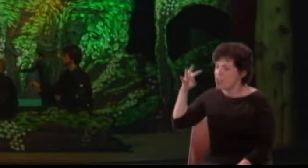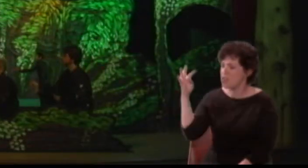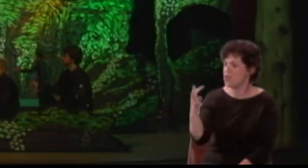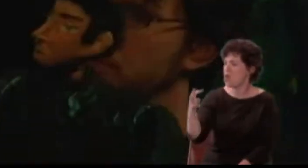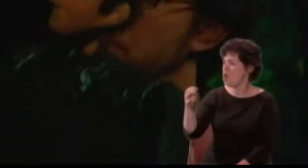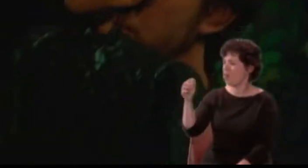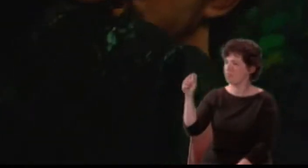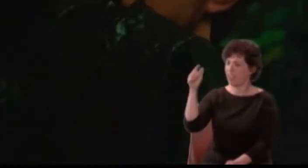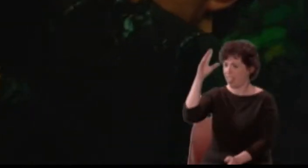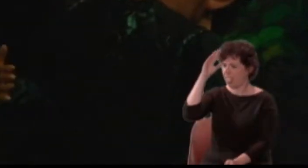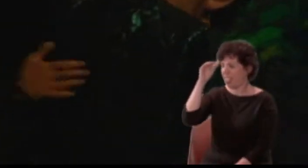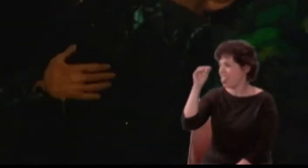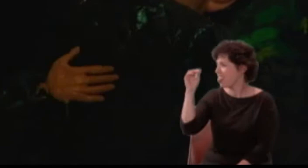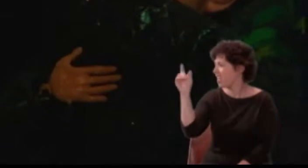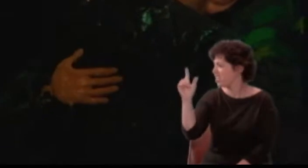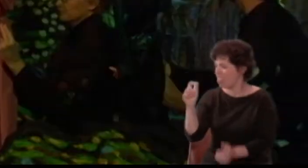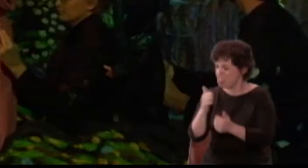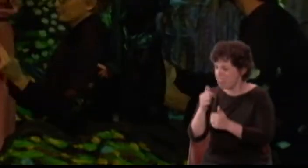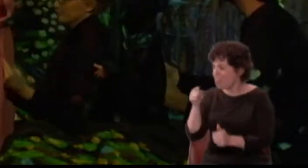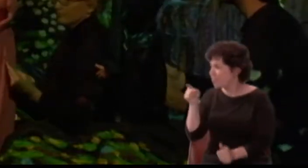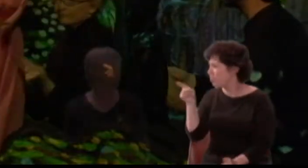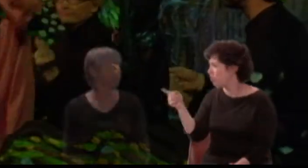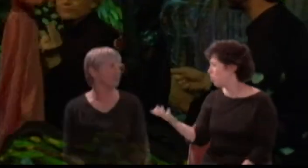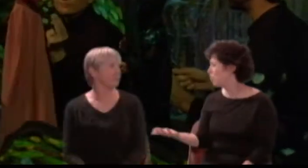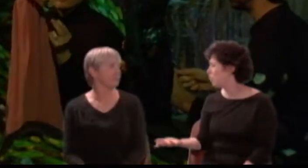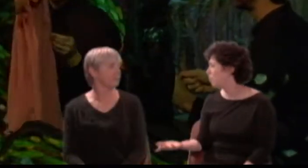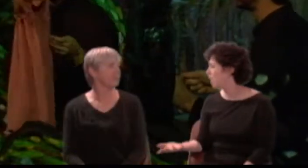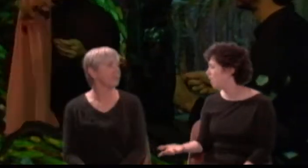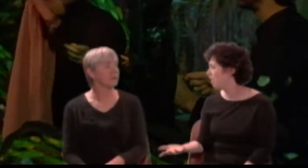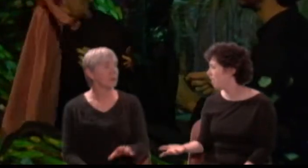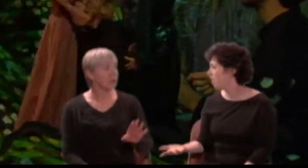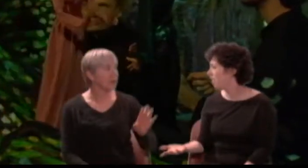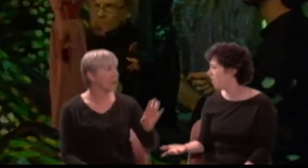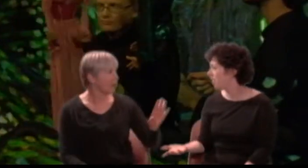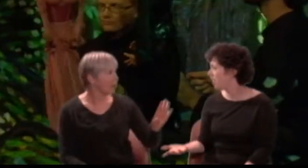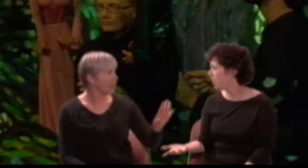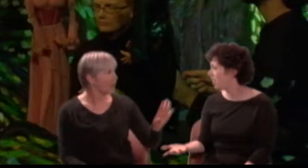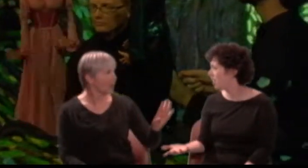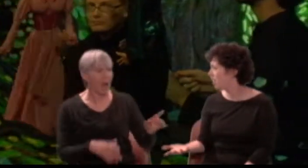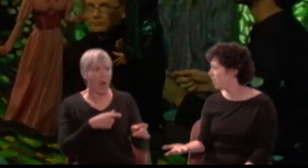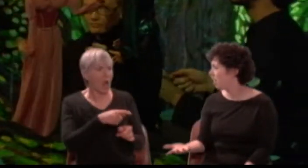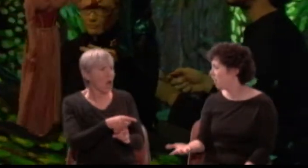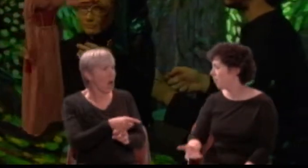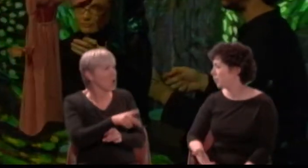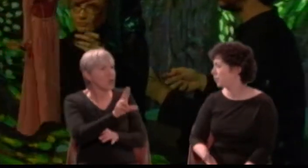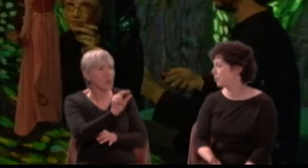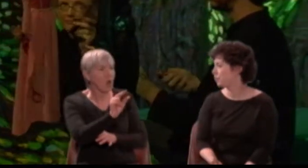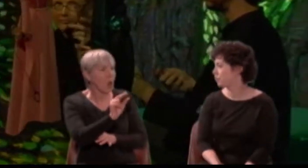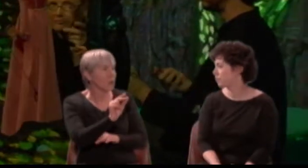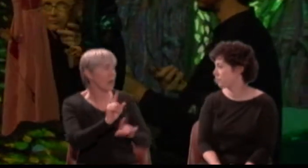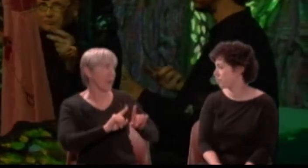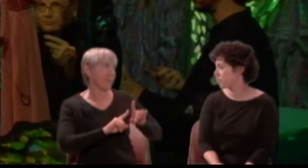Lay breath so bitter on your bitter foe. Hermia: Now I but chide; but I should use thee worse,